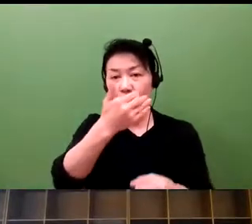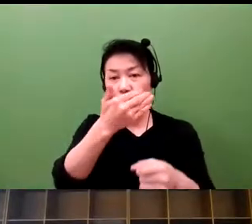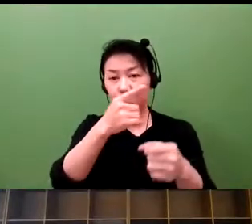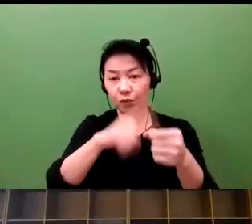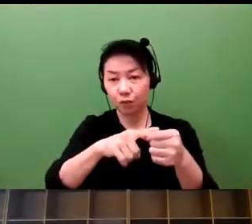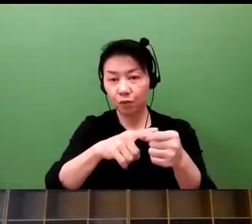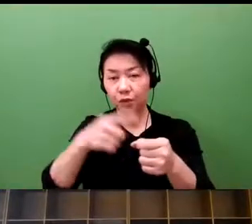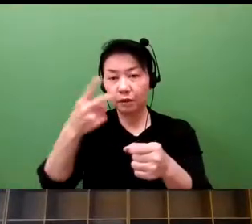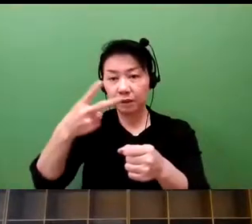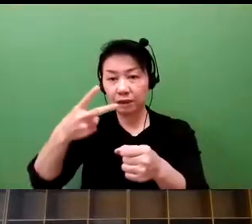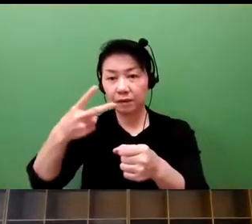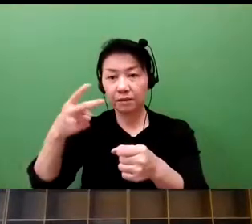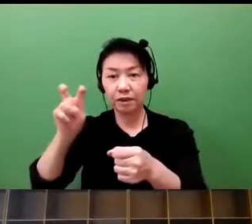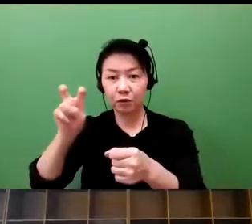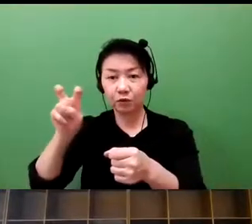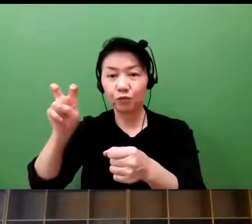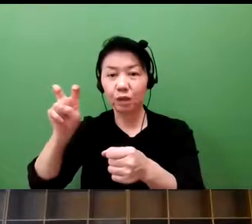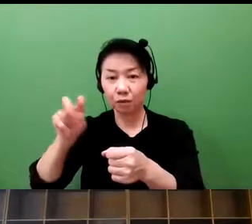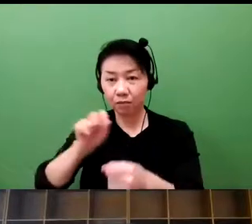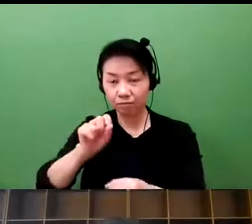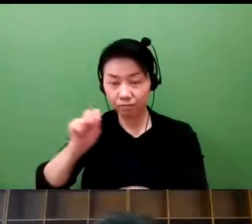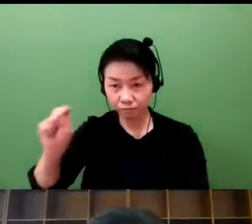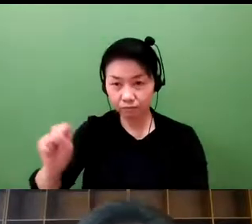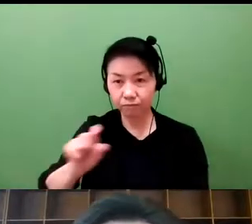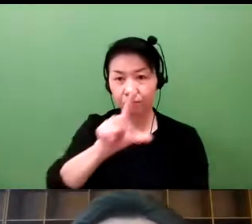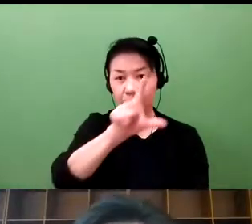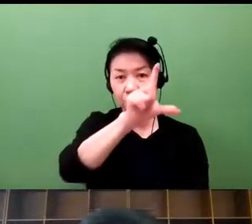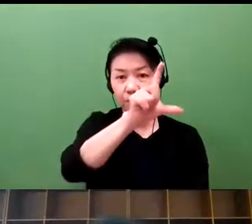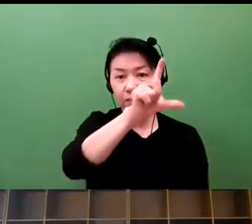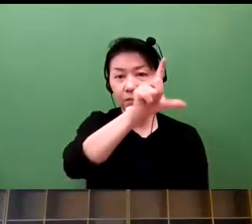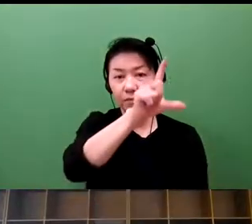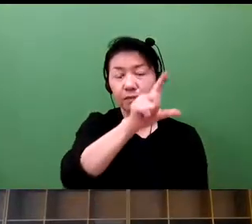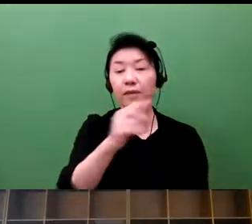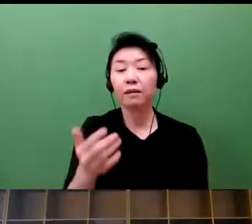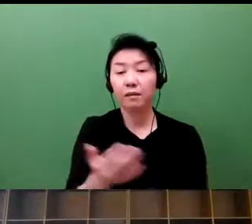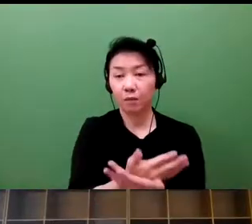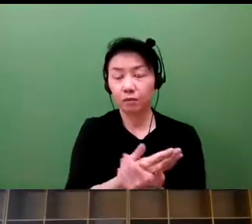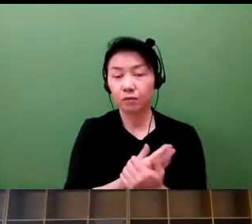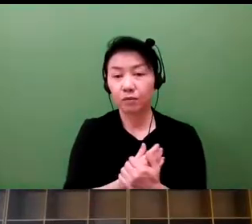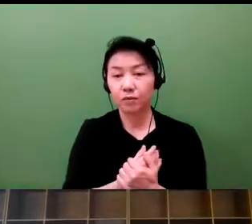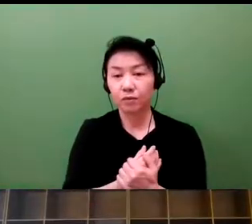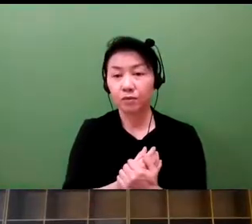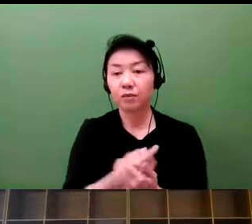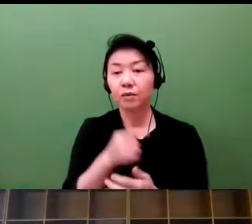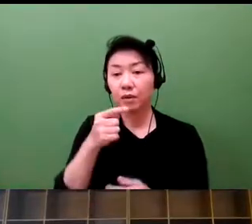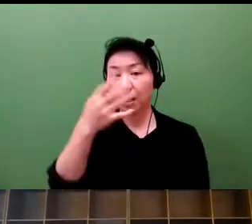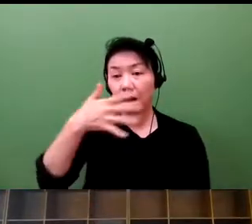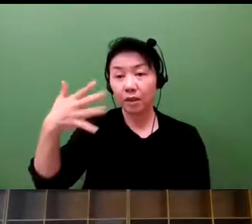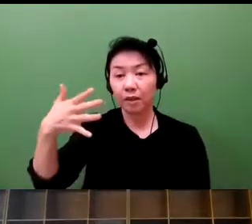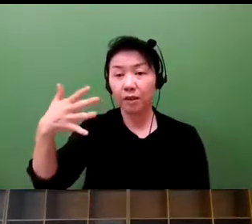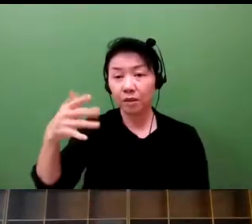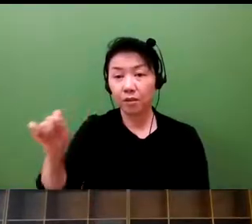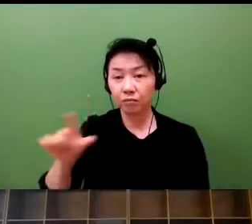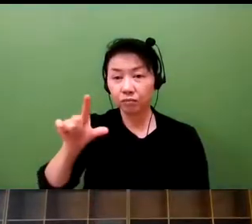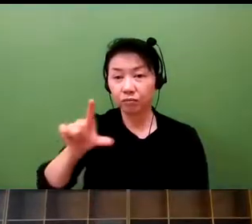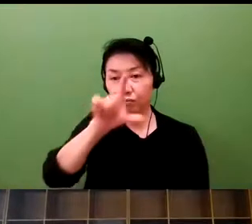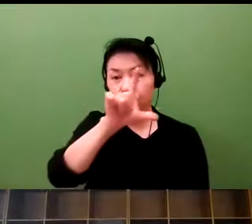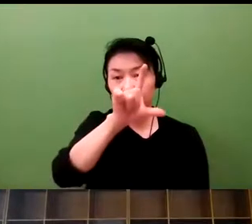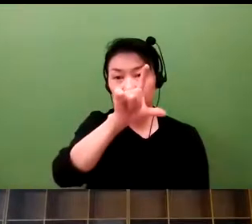In 2019-2020, we have seen the health care funding, health tech funding, double, even though it was to a halt